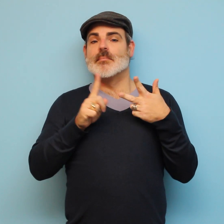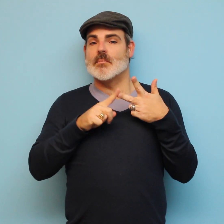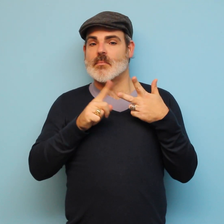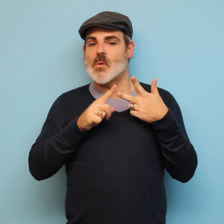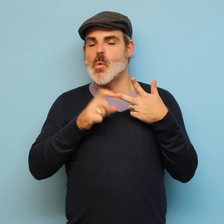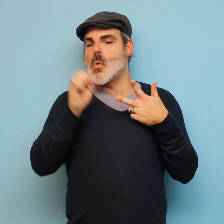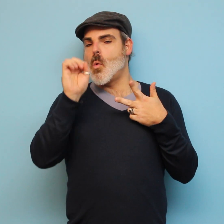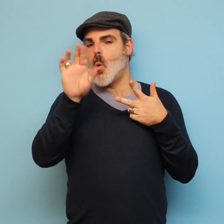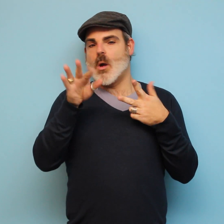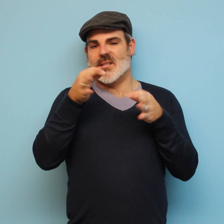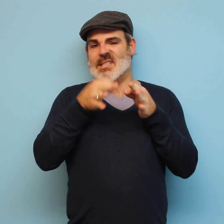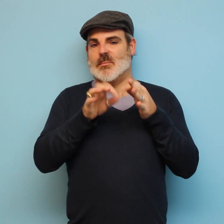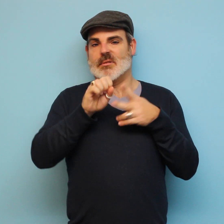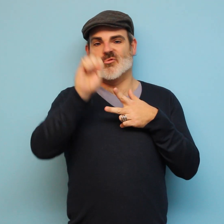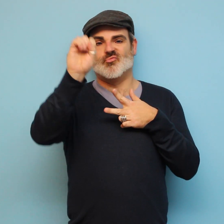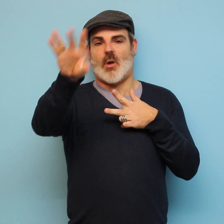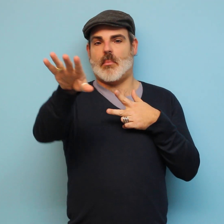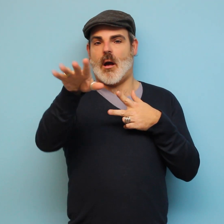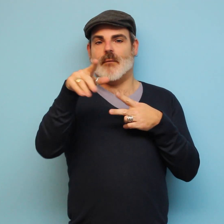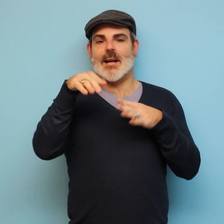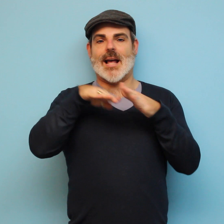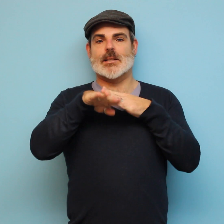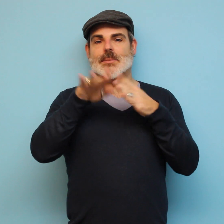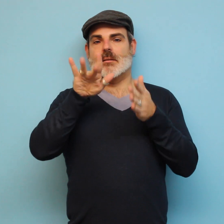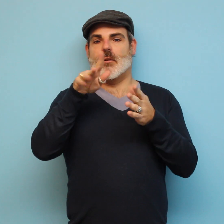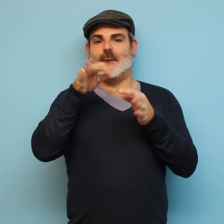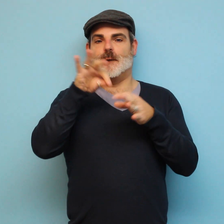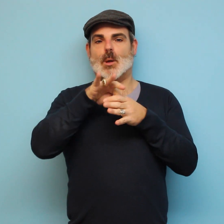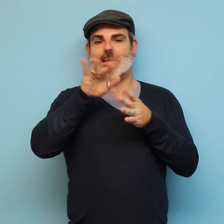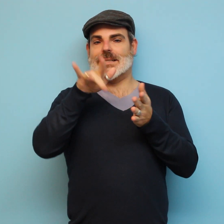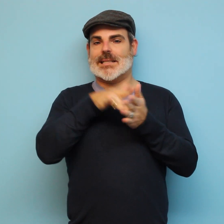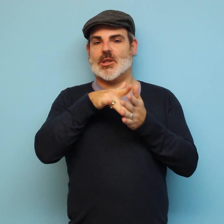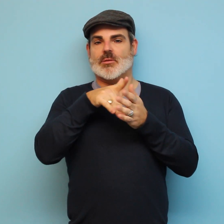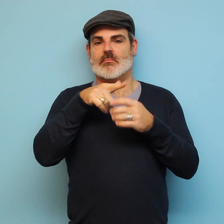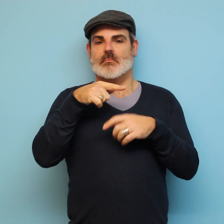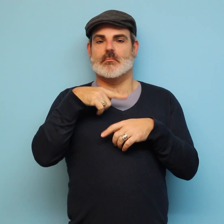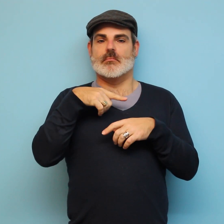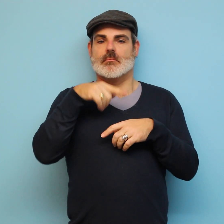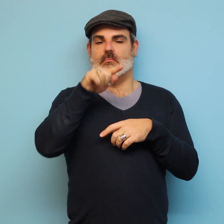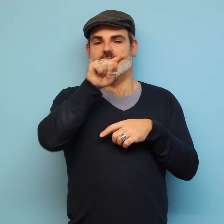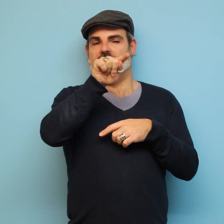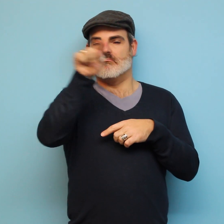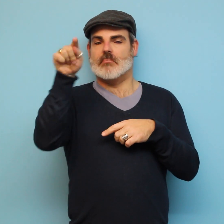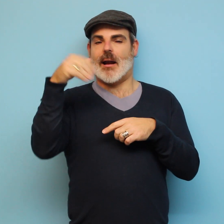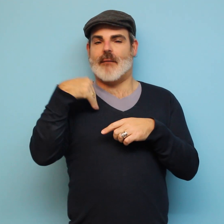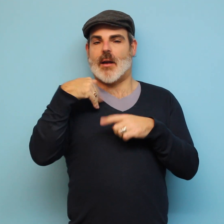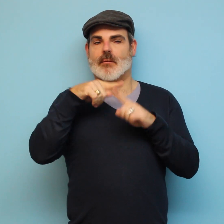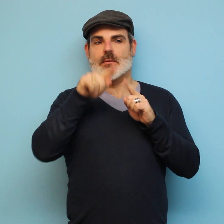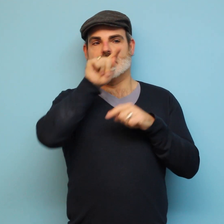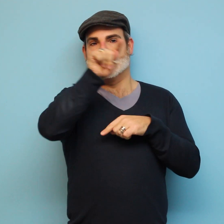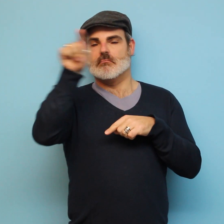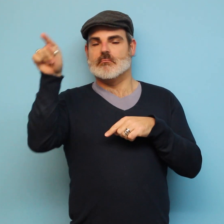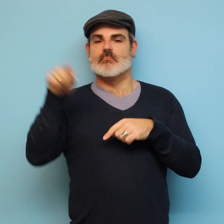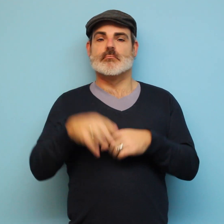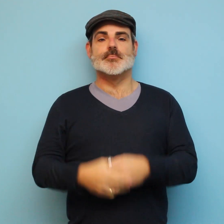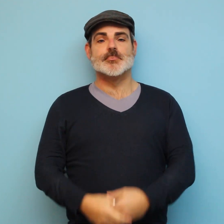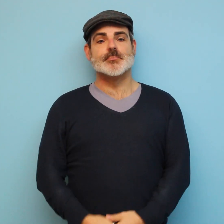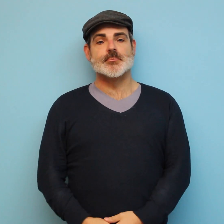Lastly, you can simply drop it off at an accessible King County voting center.